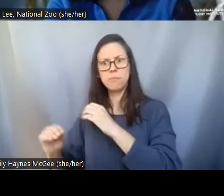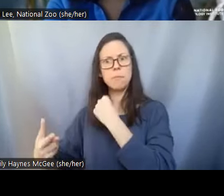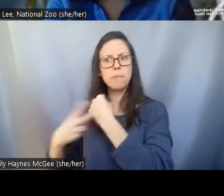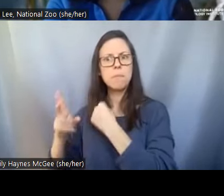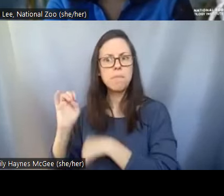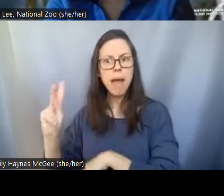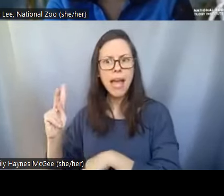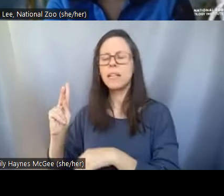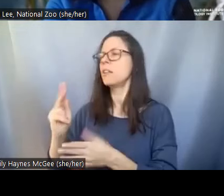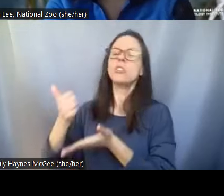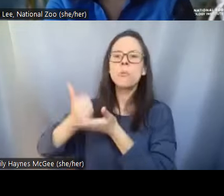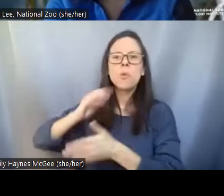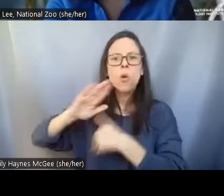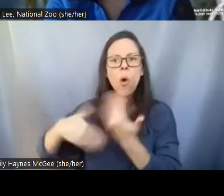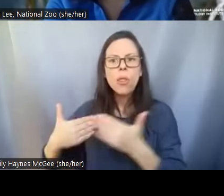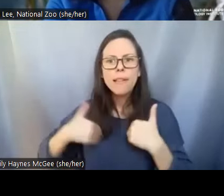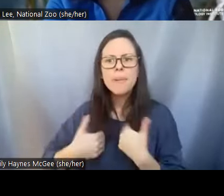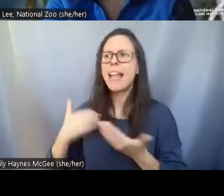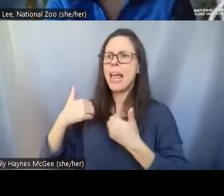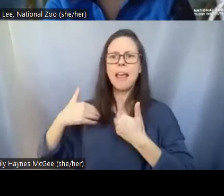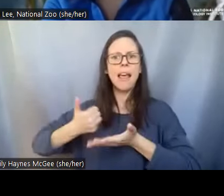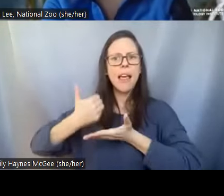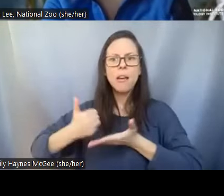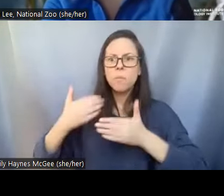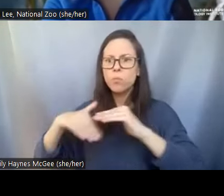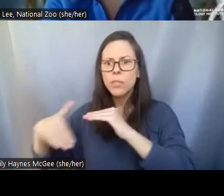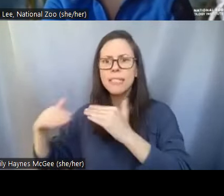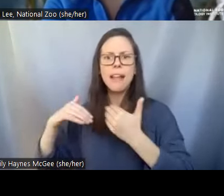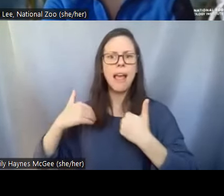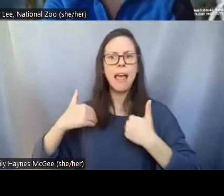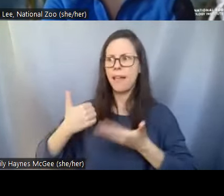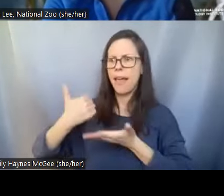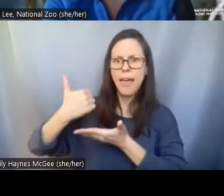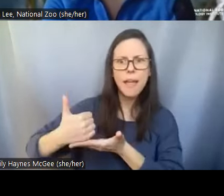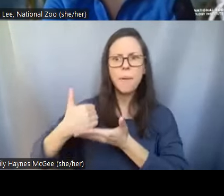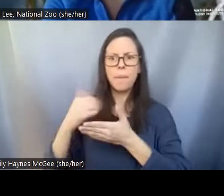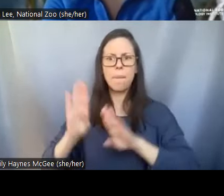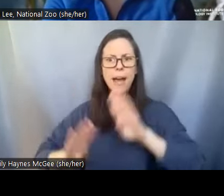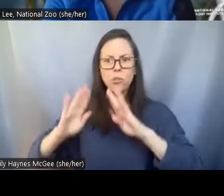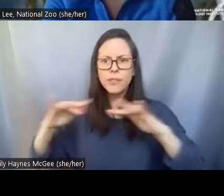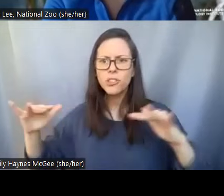to help with biodiversity to help bring them back from extinction. Um what else what else are you doing in your work?